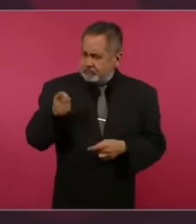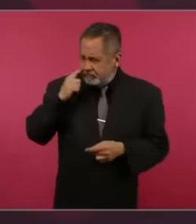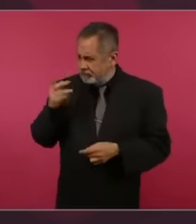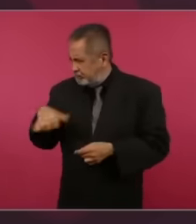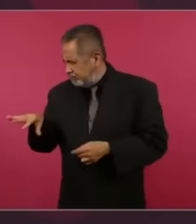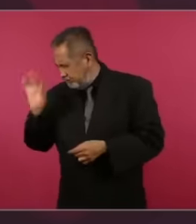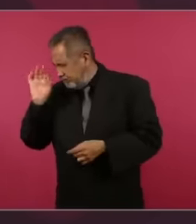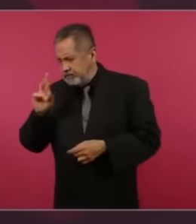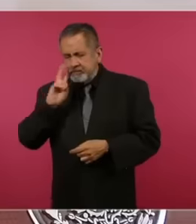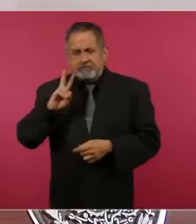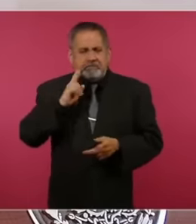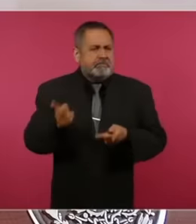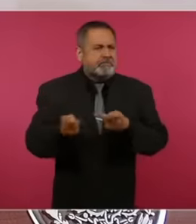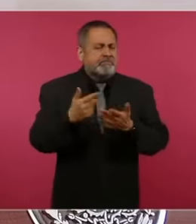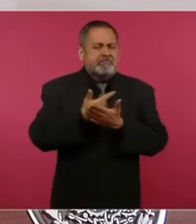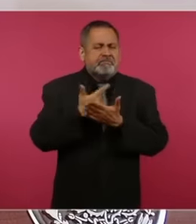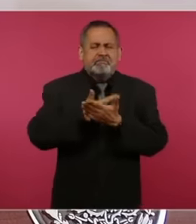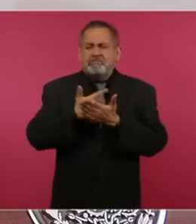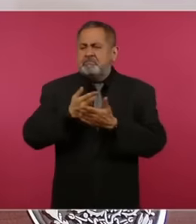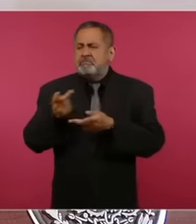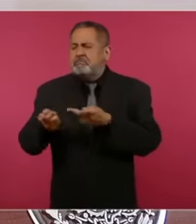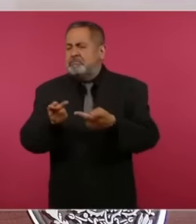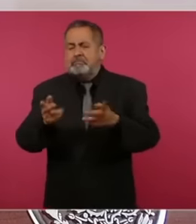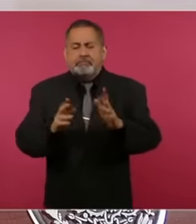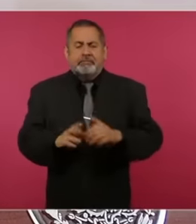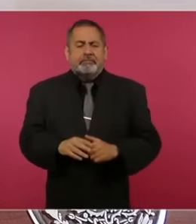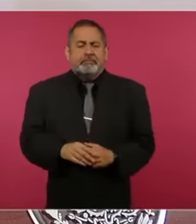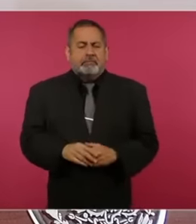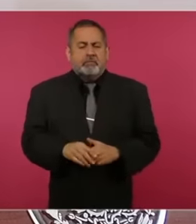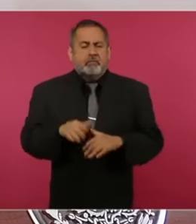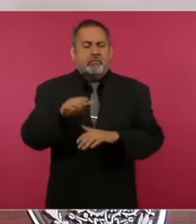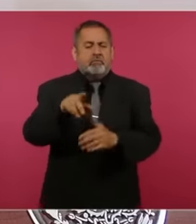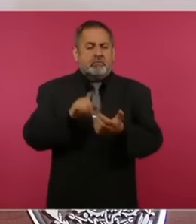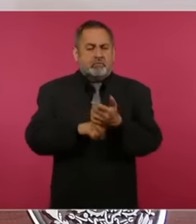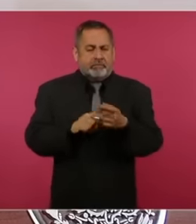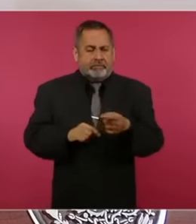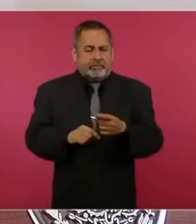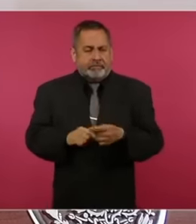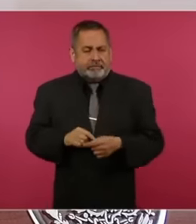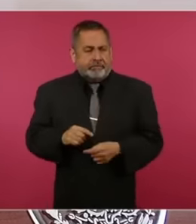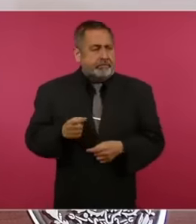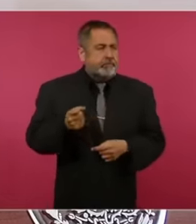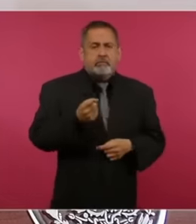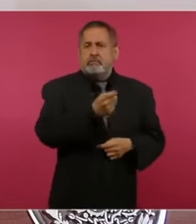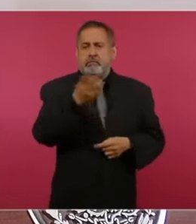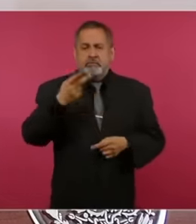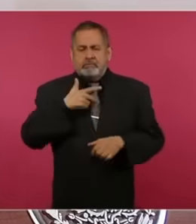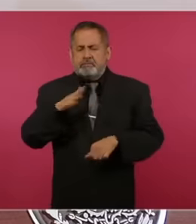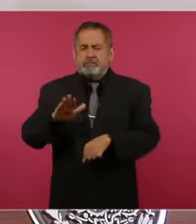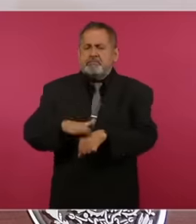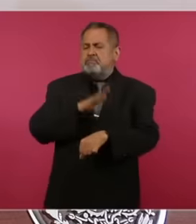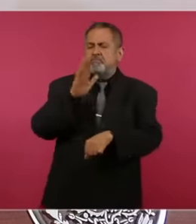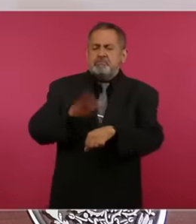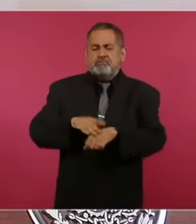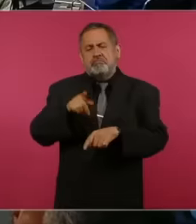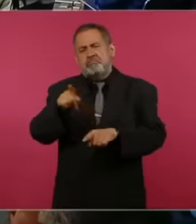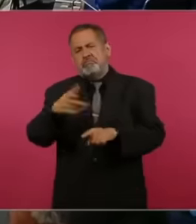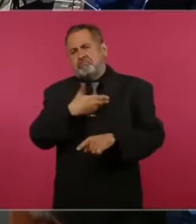there about the approval of the president